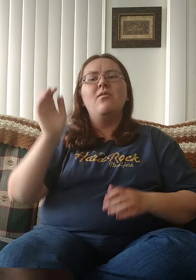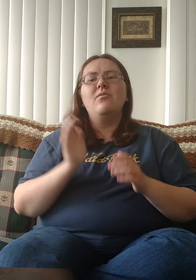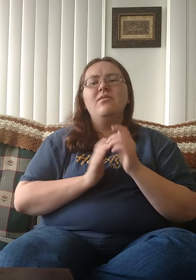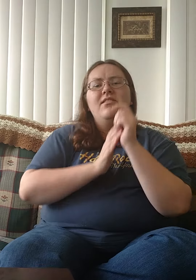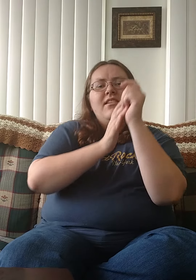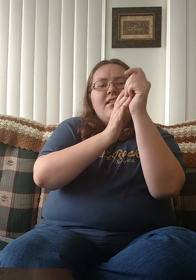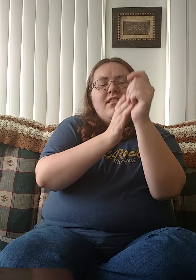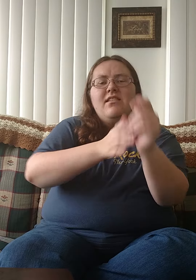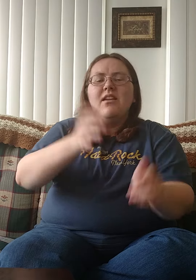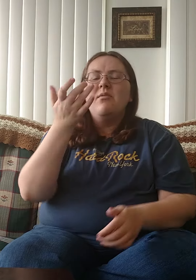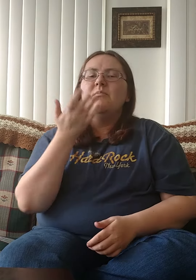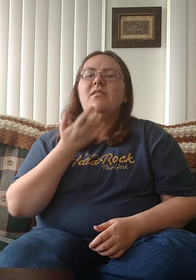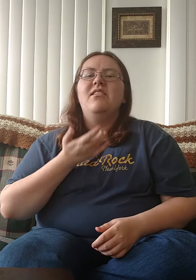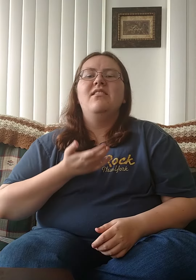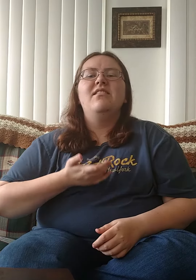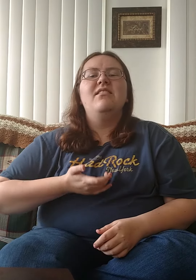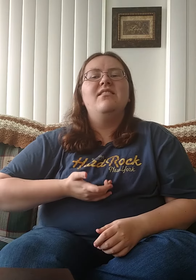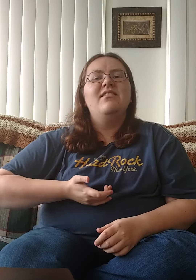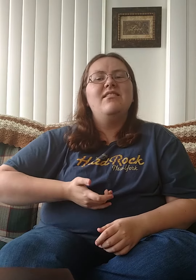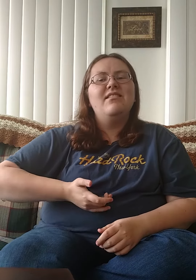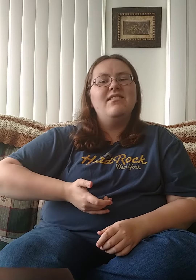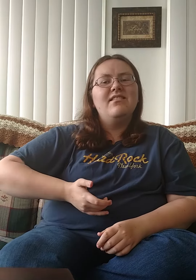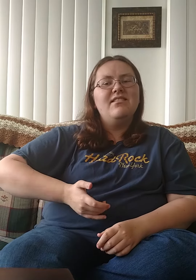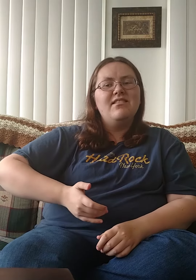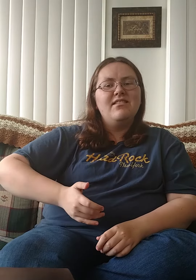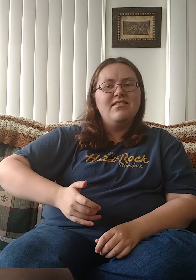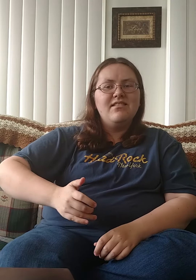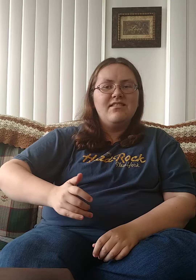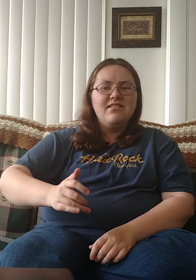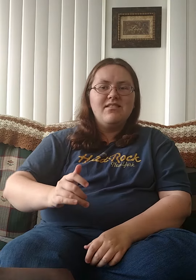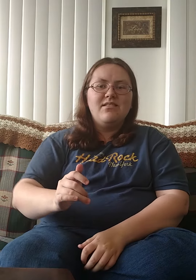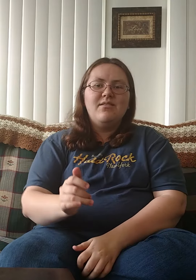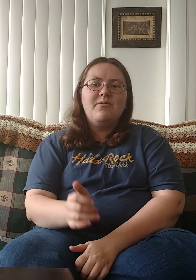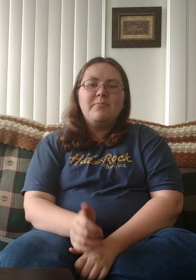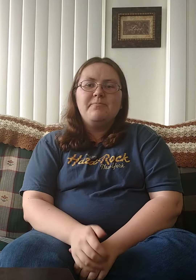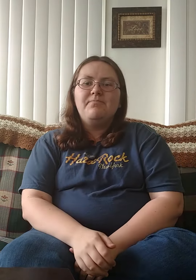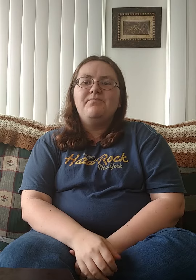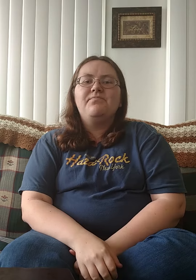Oh, lead me